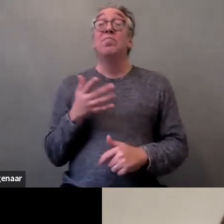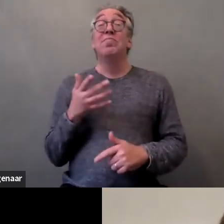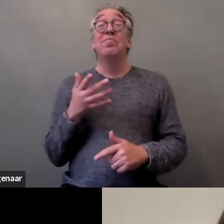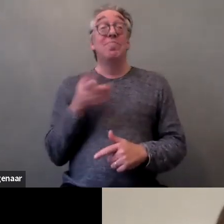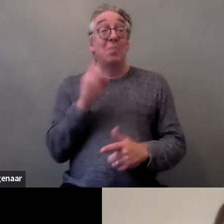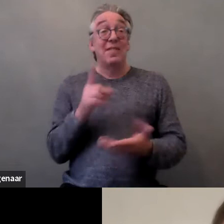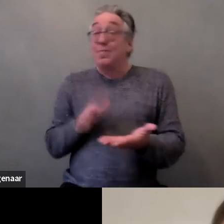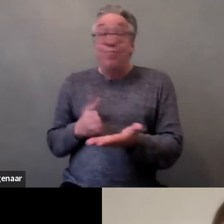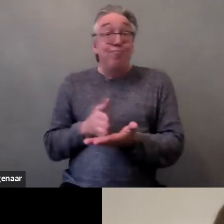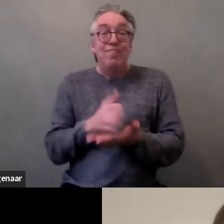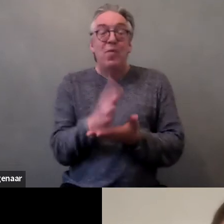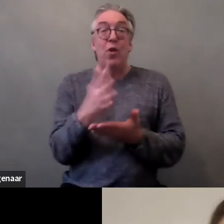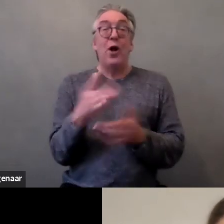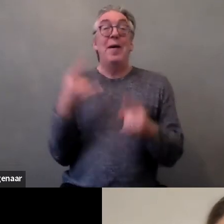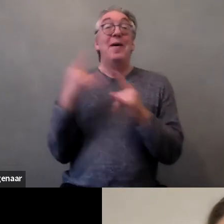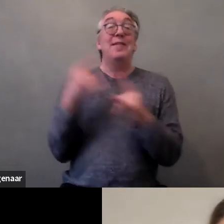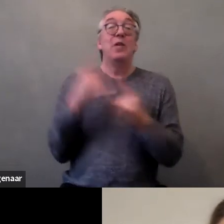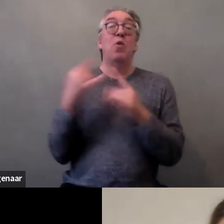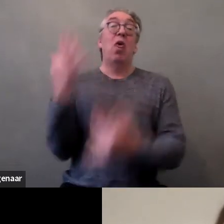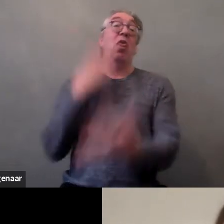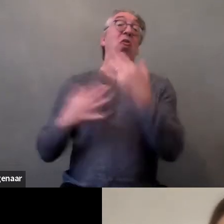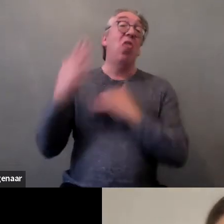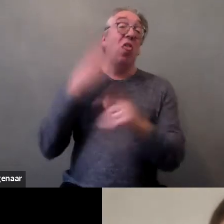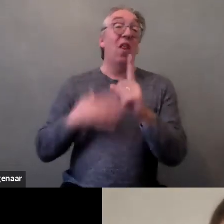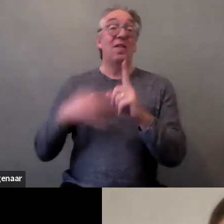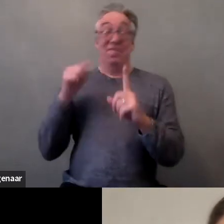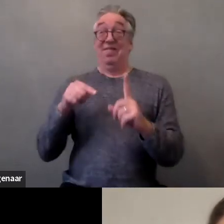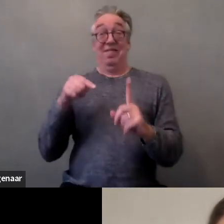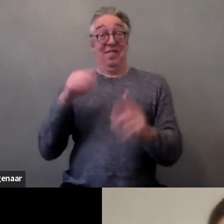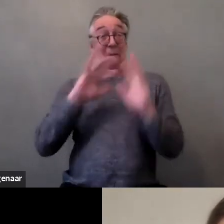We'll share our presentation: the first part will be presented by me